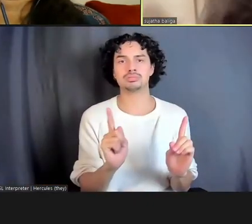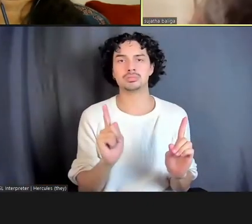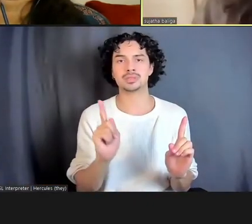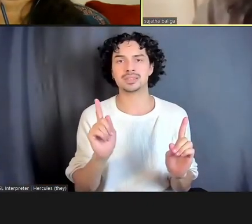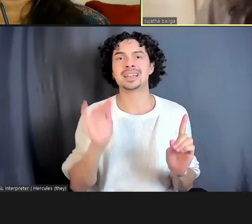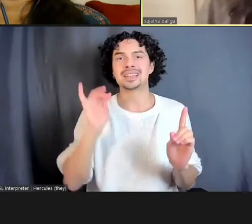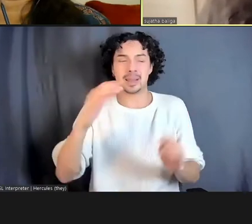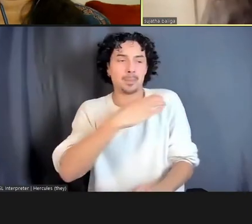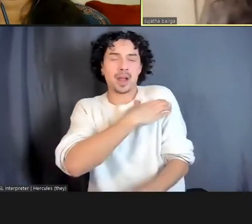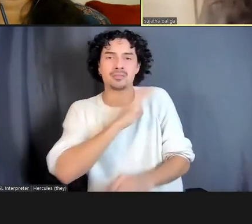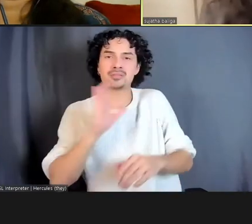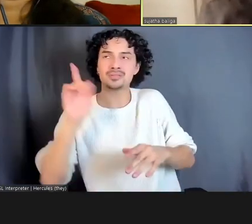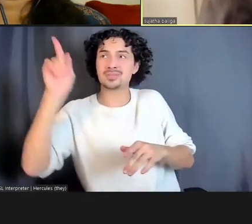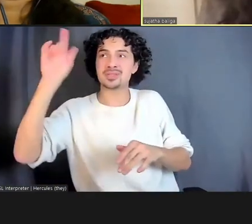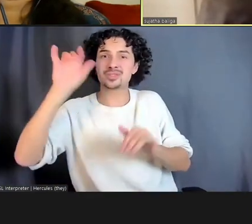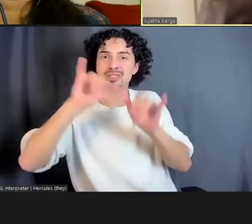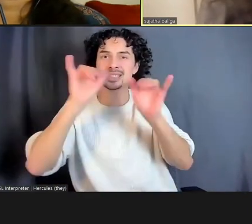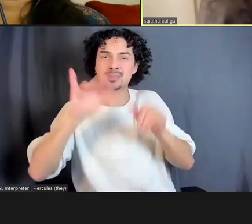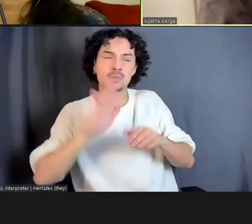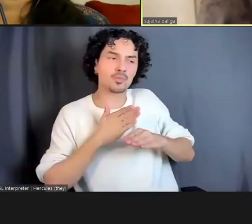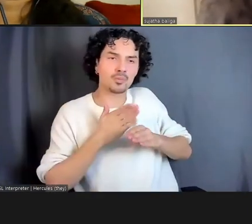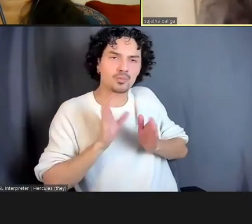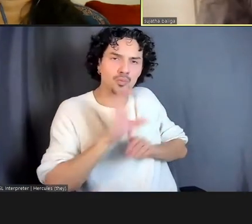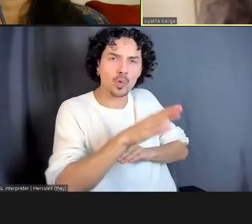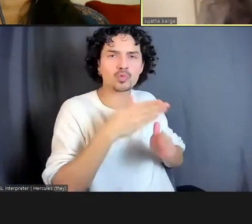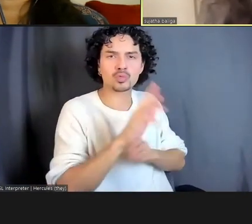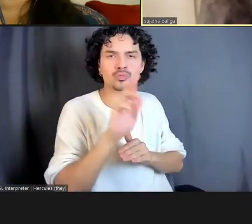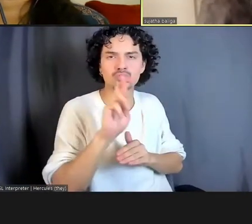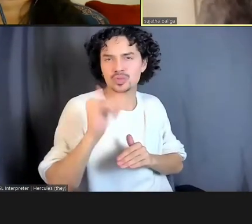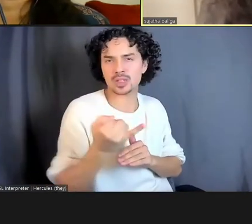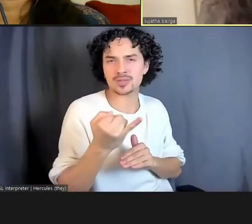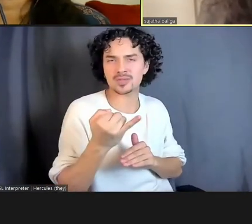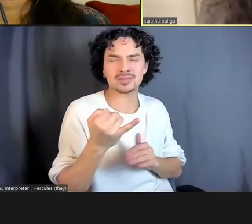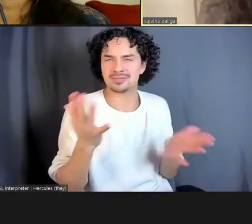of forcing people into restorative processes, it's not restorative justice, to my mind.